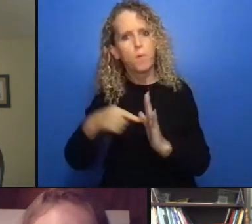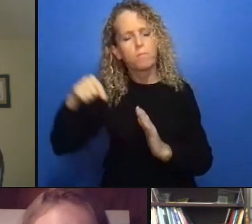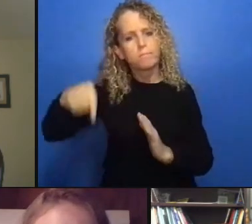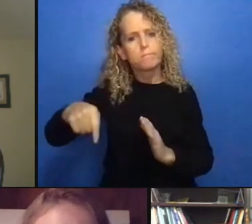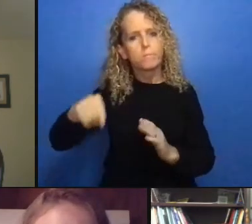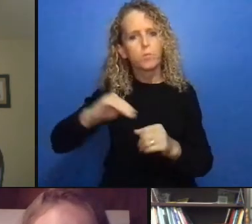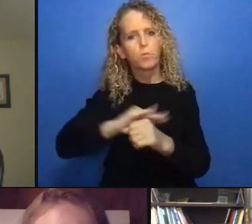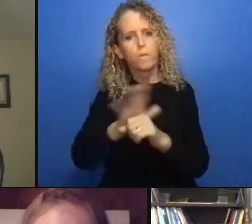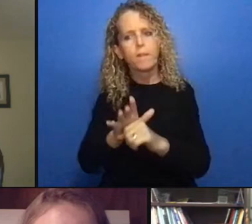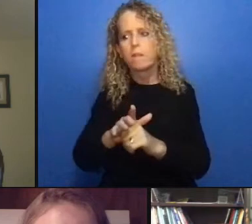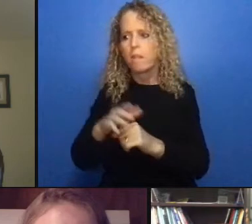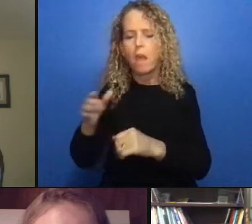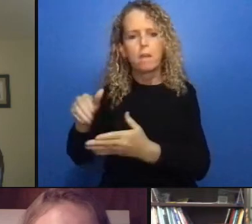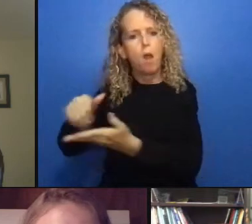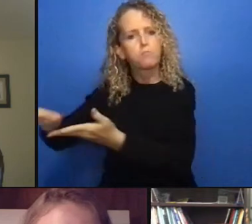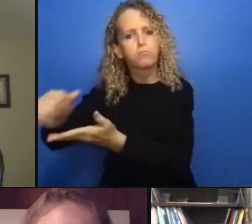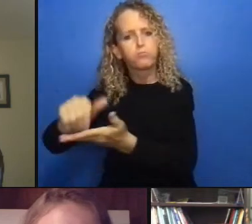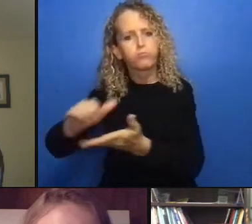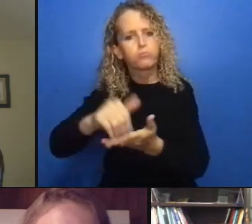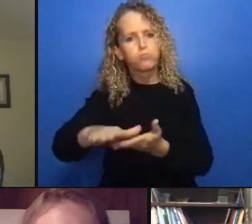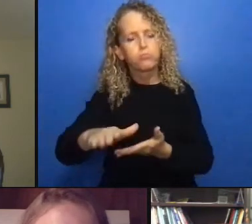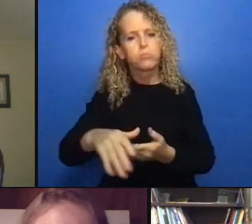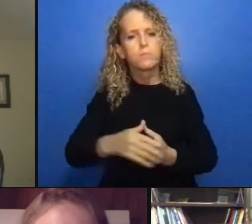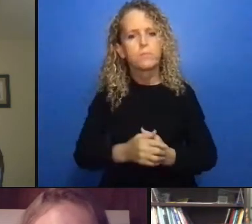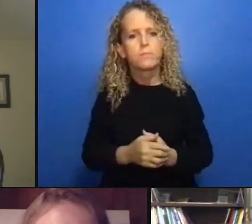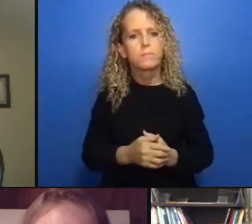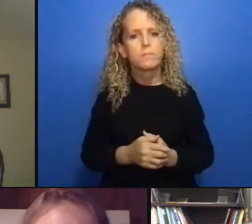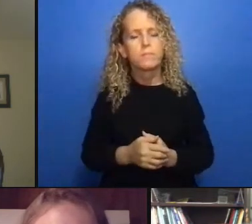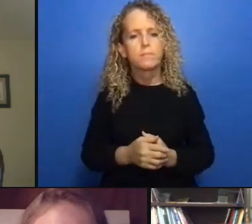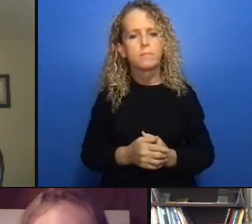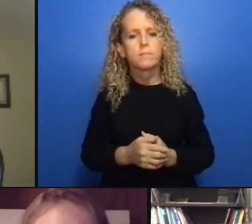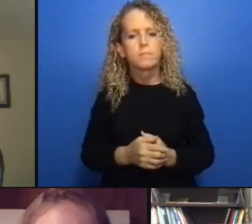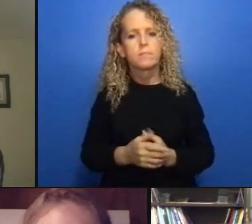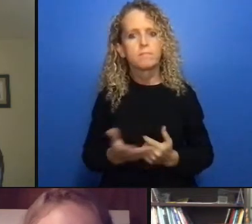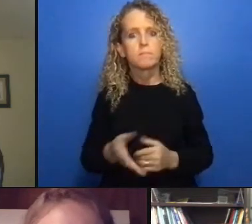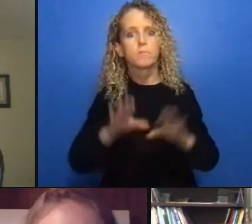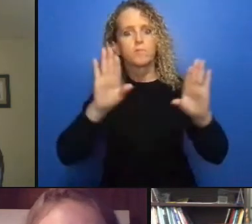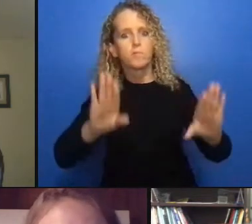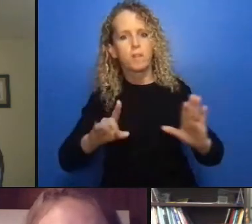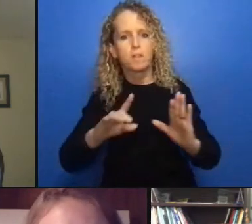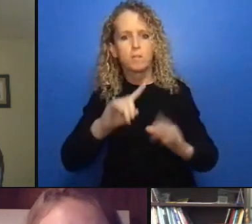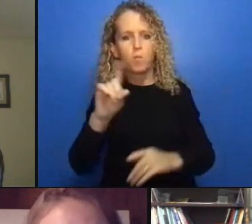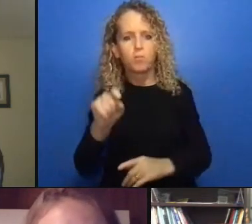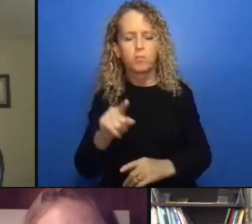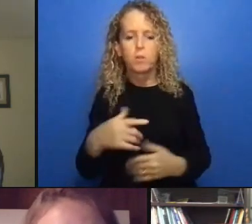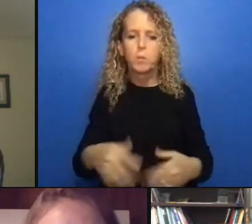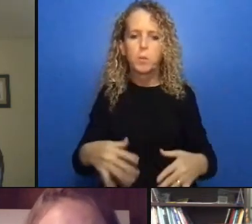being remanded and that roman decision is because there's nowhere safe for them to be